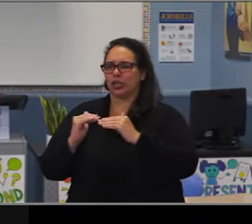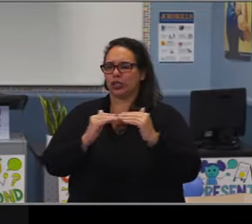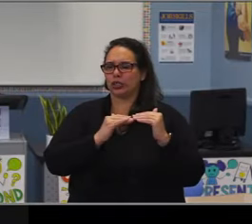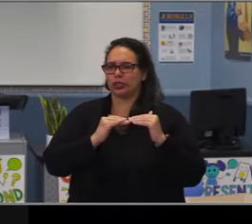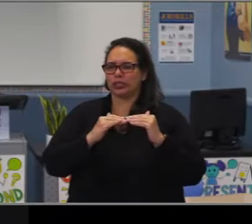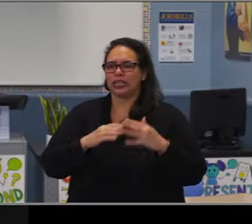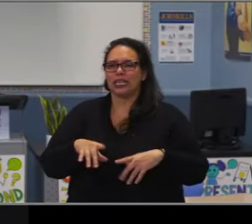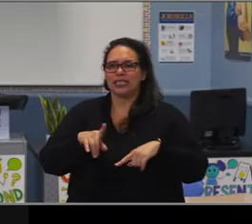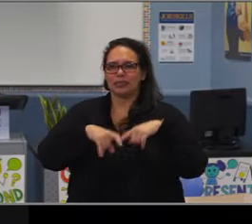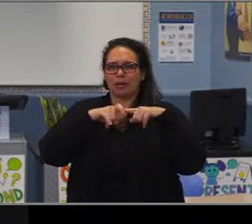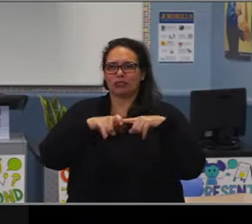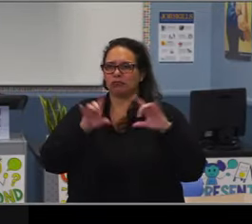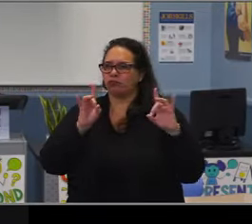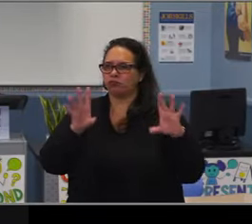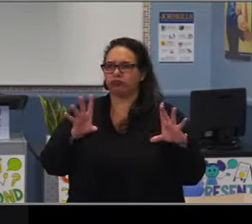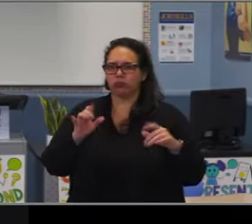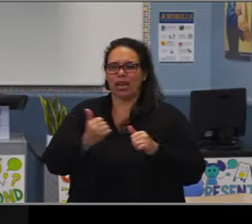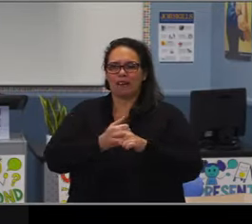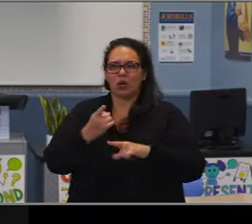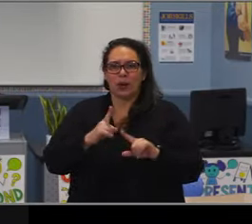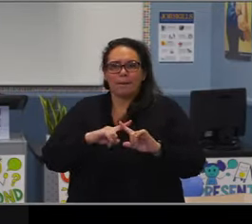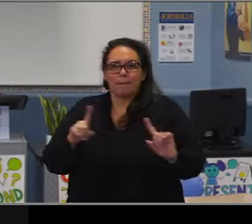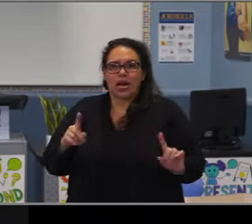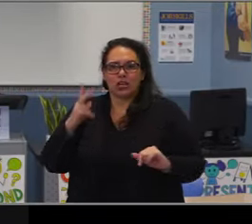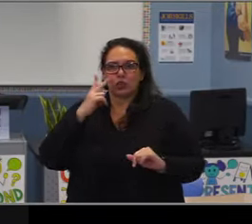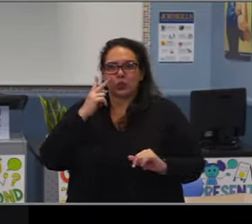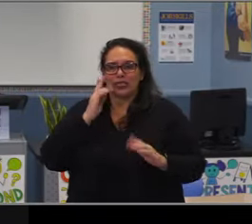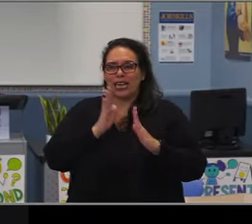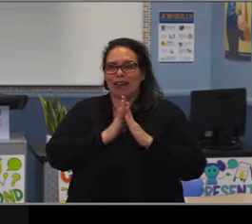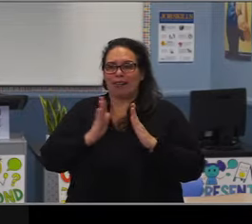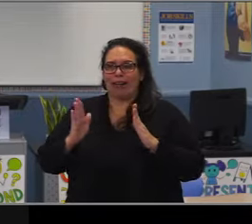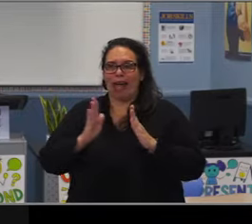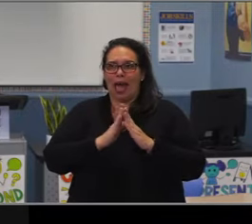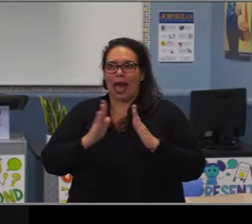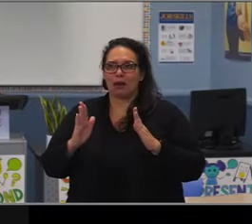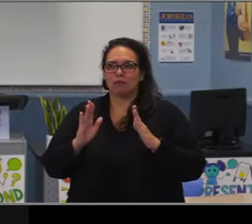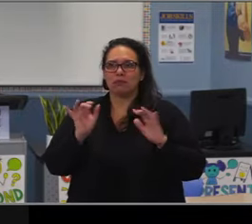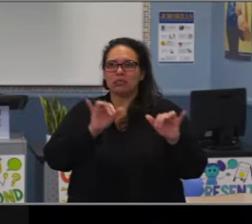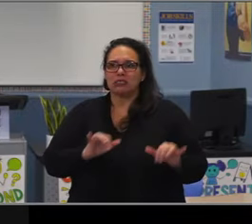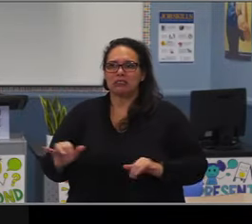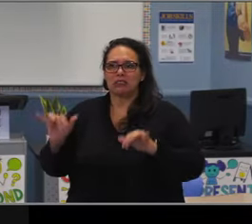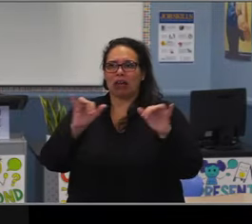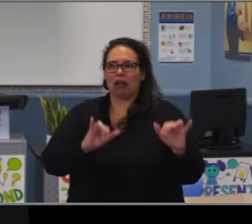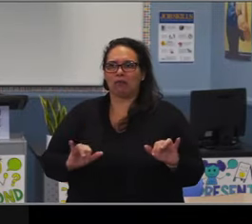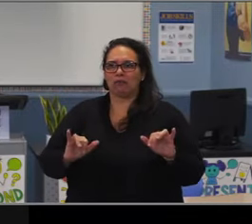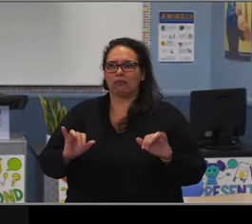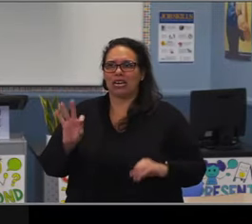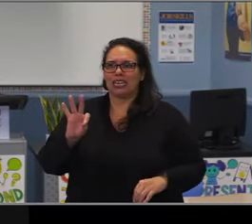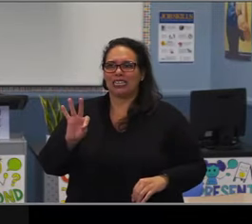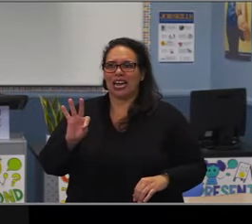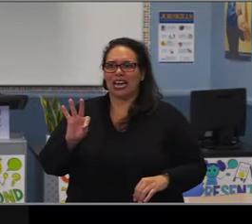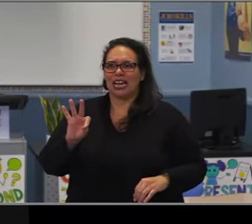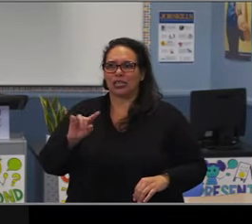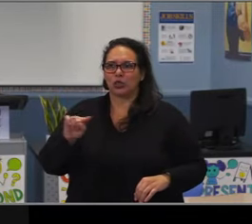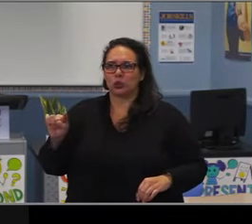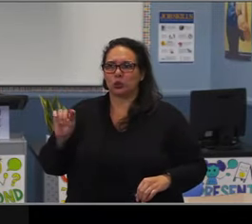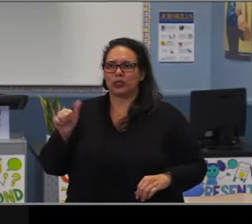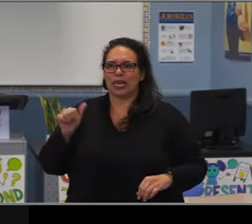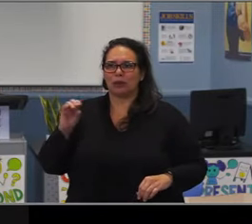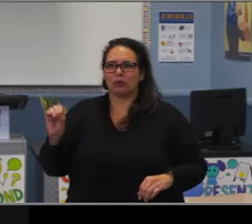we gotta work on for everybody. For graduation it's slightly different. For graduation, you see that one or the other bar